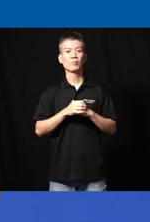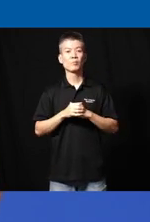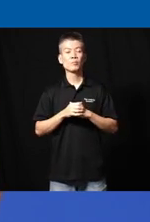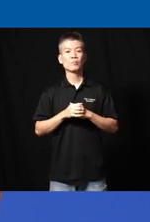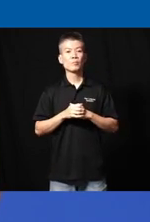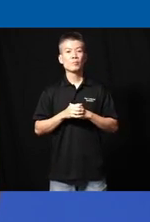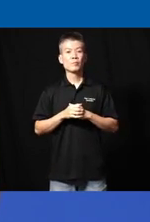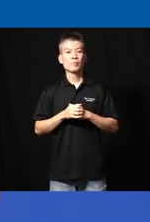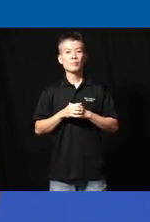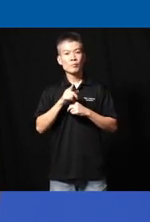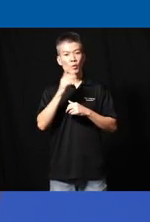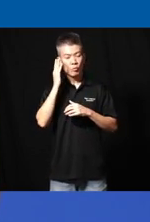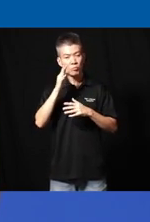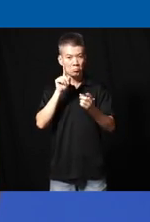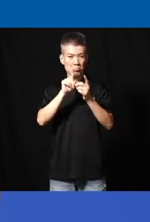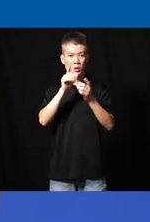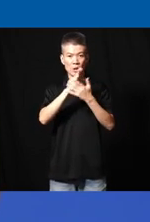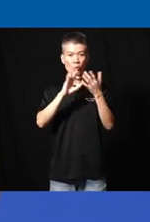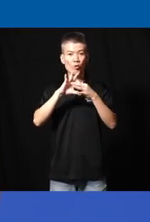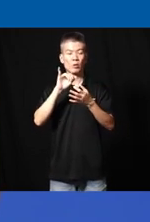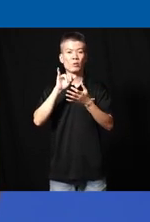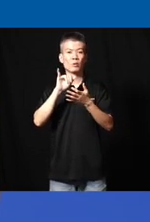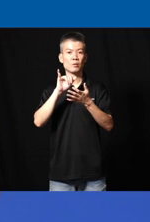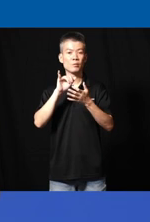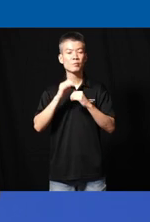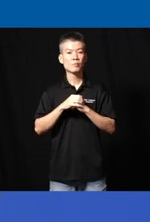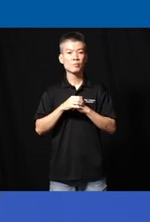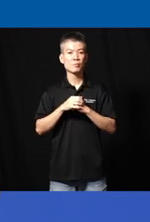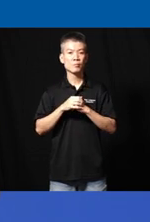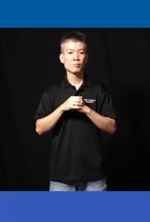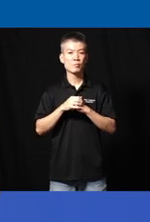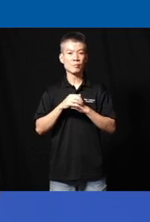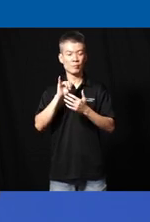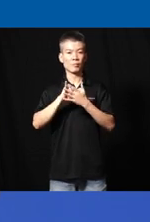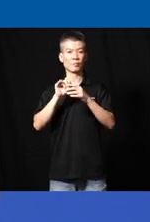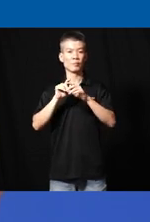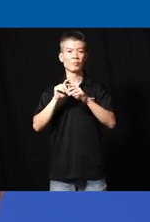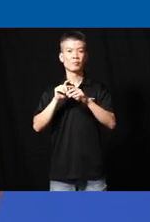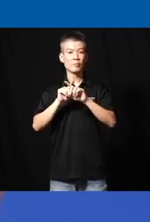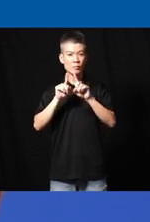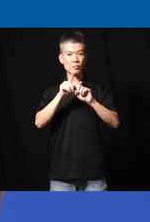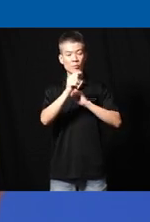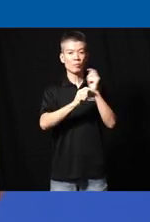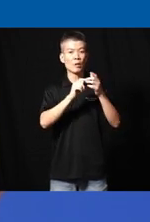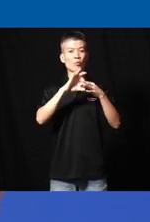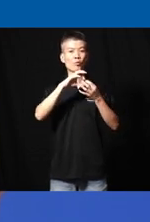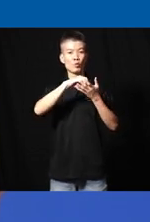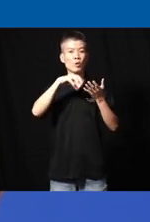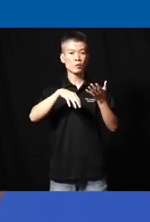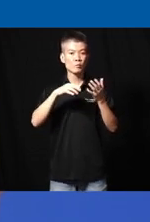and you are going to come across some of these uh uh uh different types of students and uh to